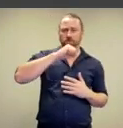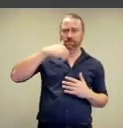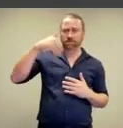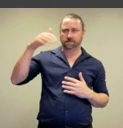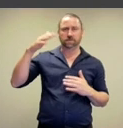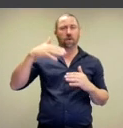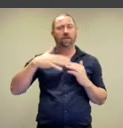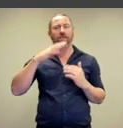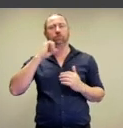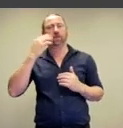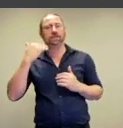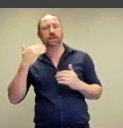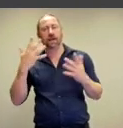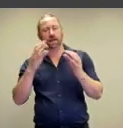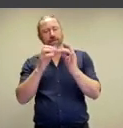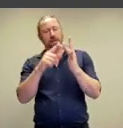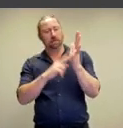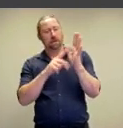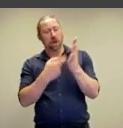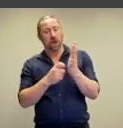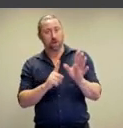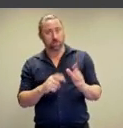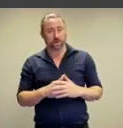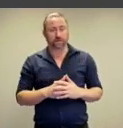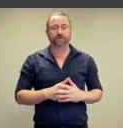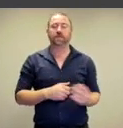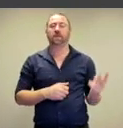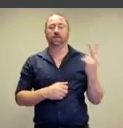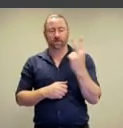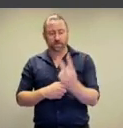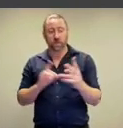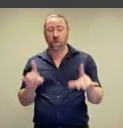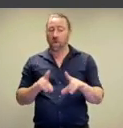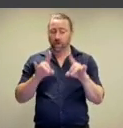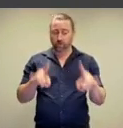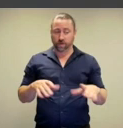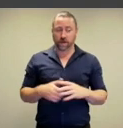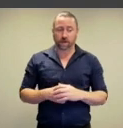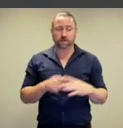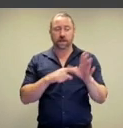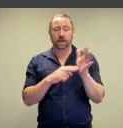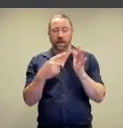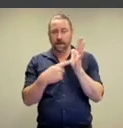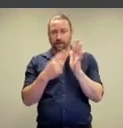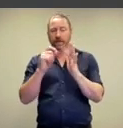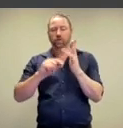western assumptions about gender as